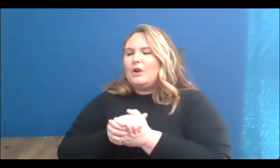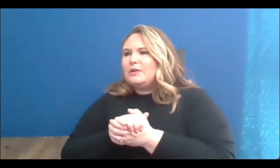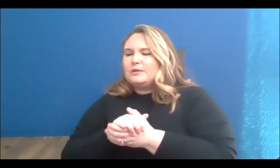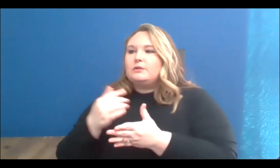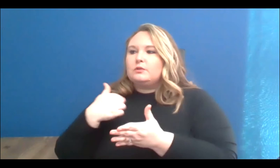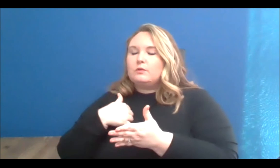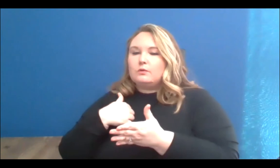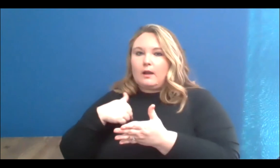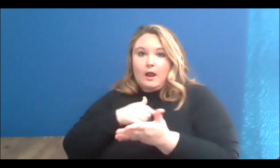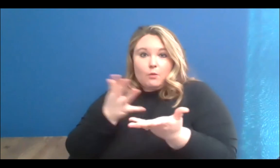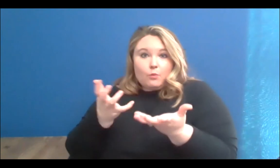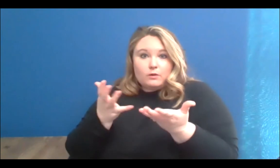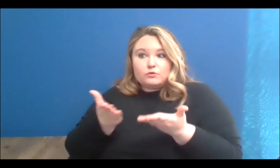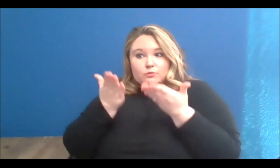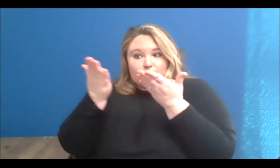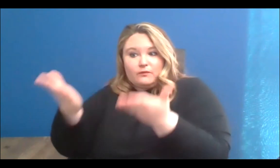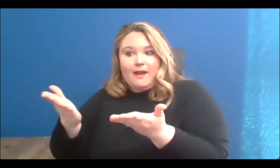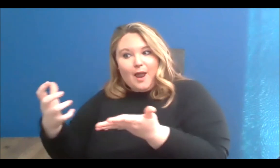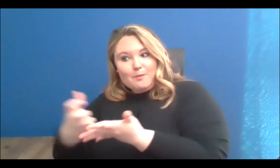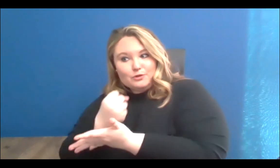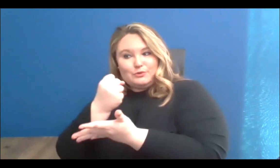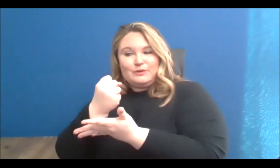and opportunities and those building block experiences